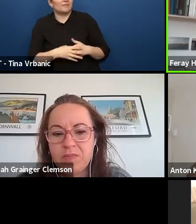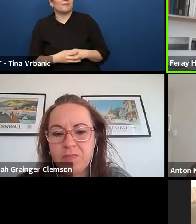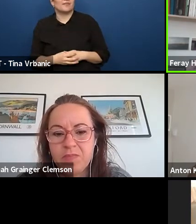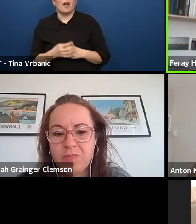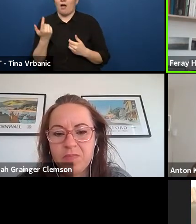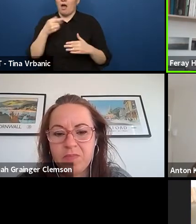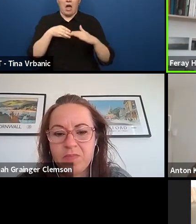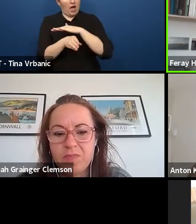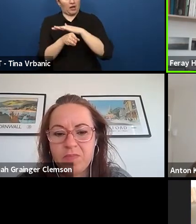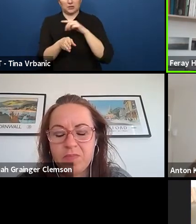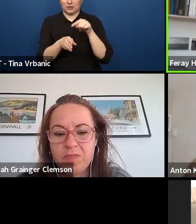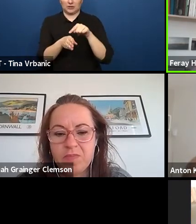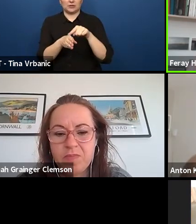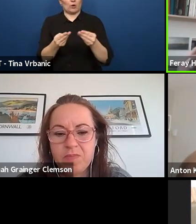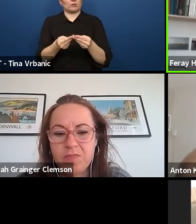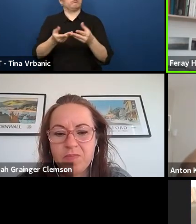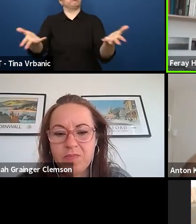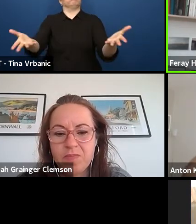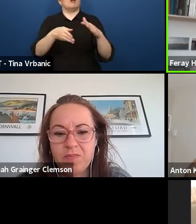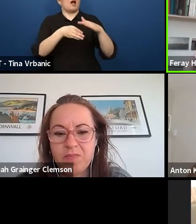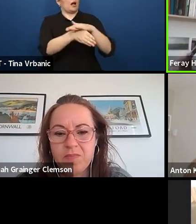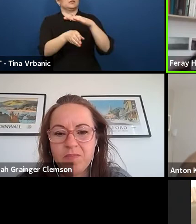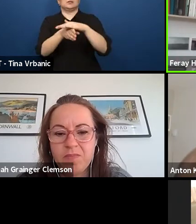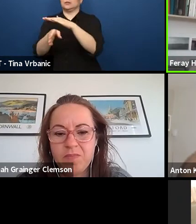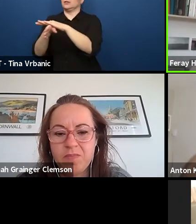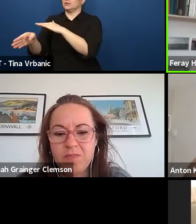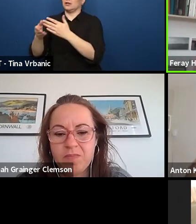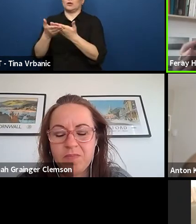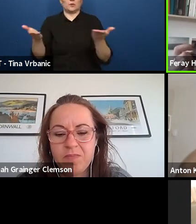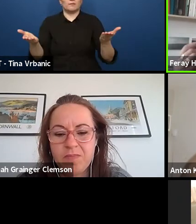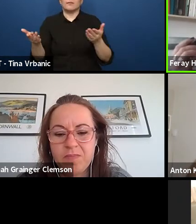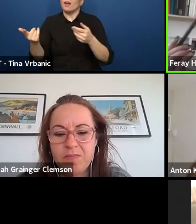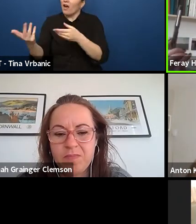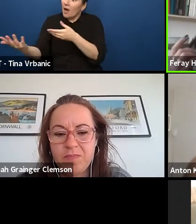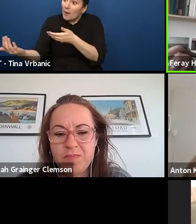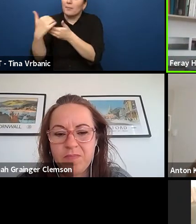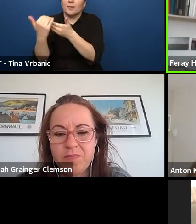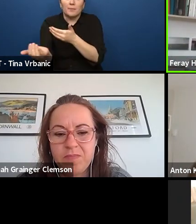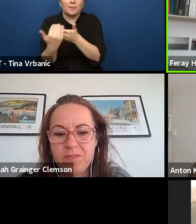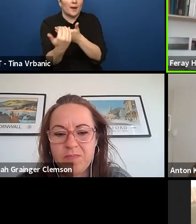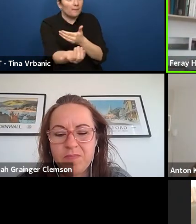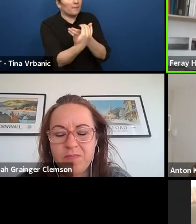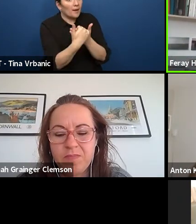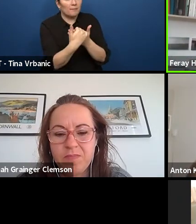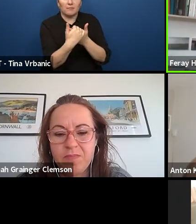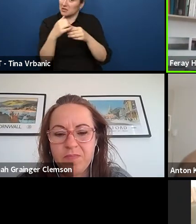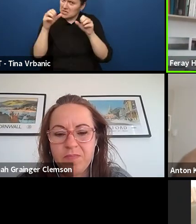We want to give access and make participation possible but I'm also thinking,